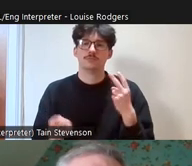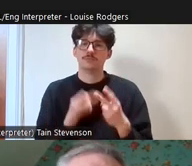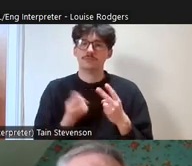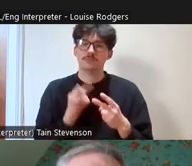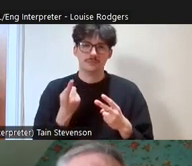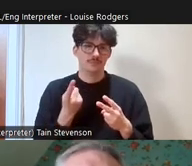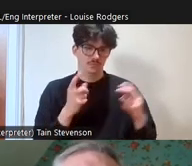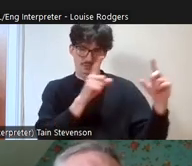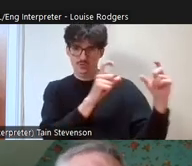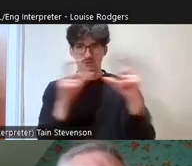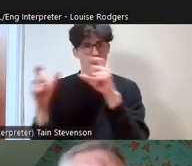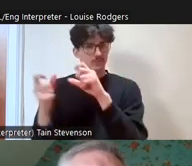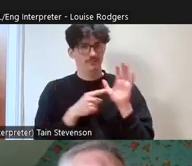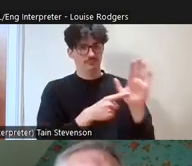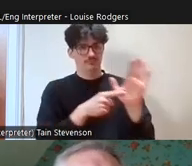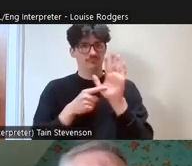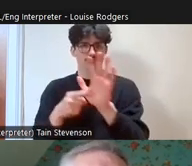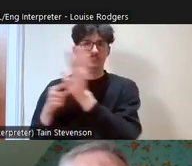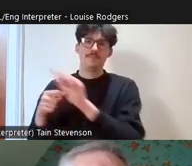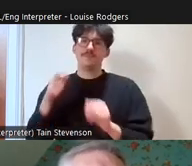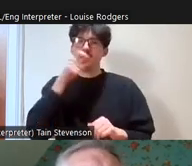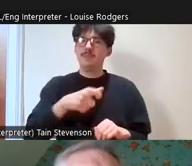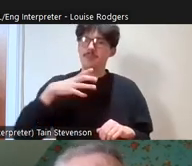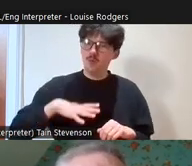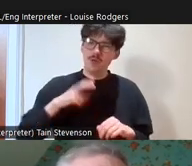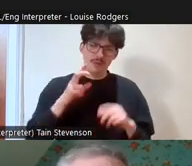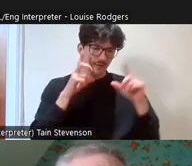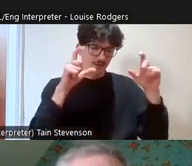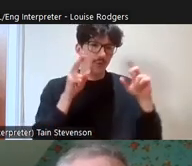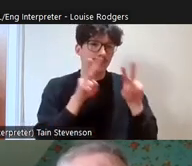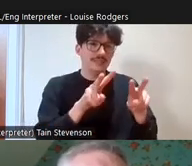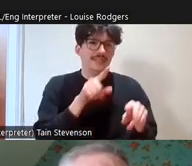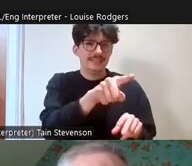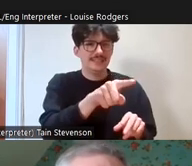can tell the story. People want to see people who look like them doing activities that they